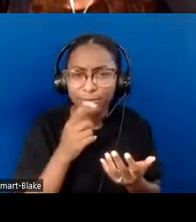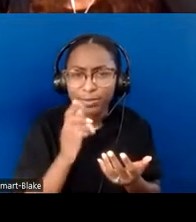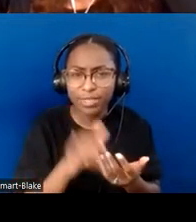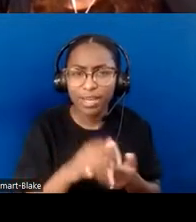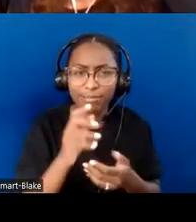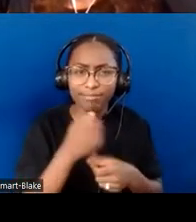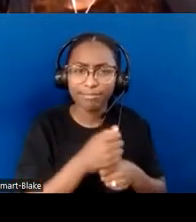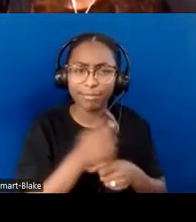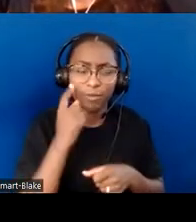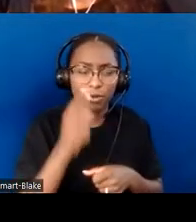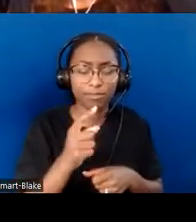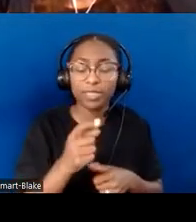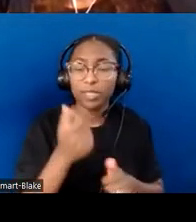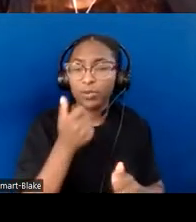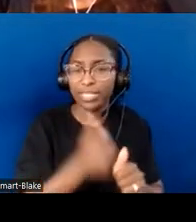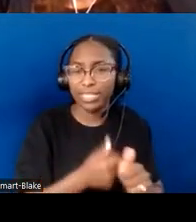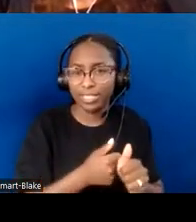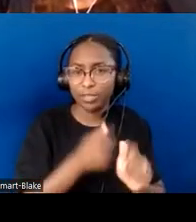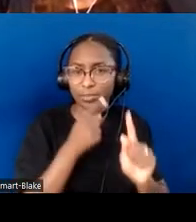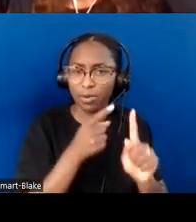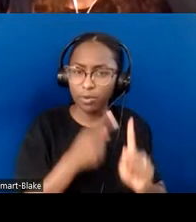we need to be looking in terms of that.